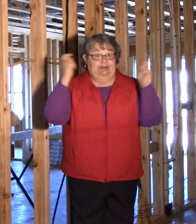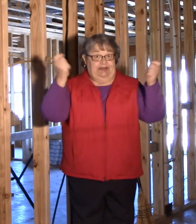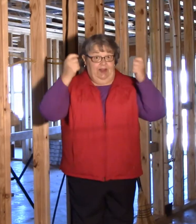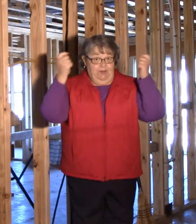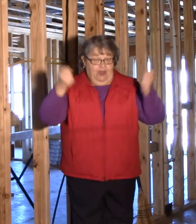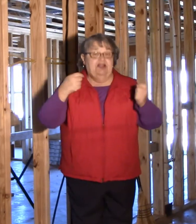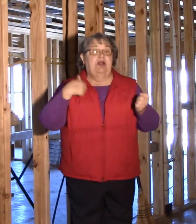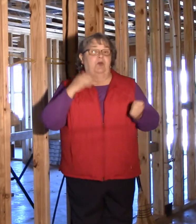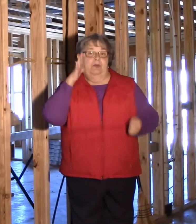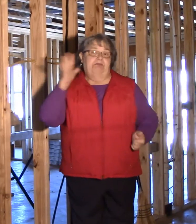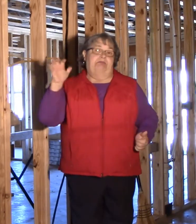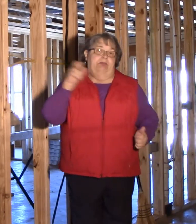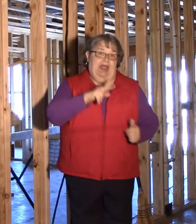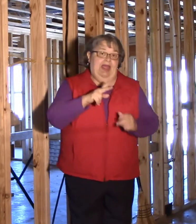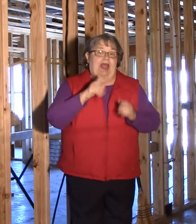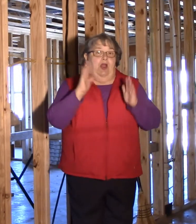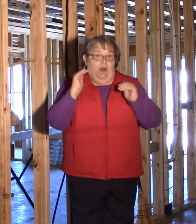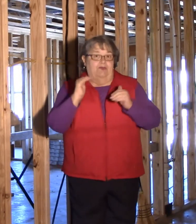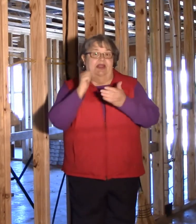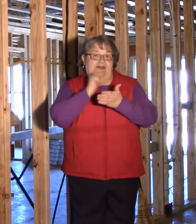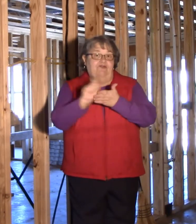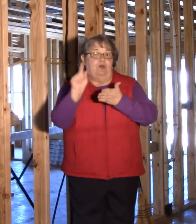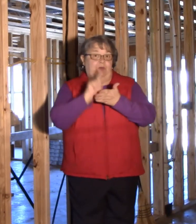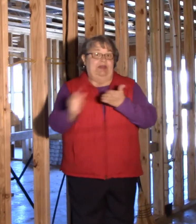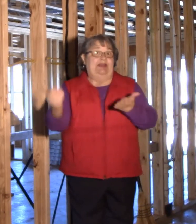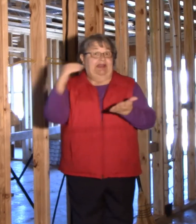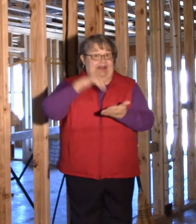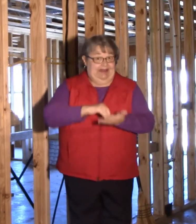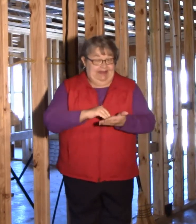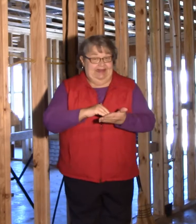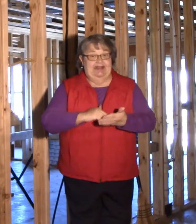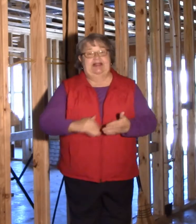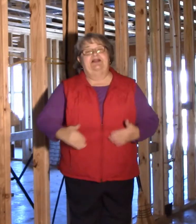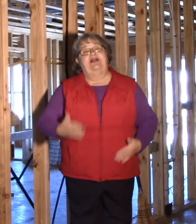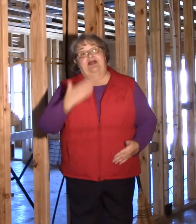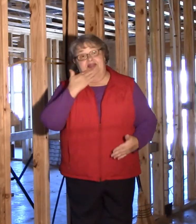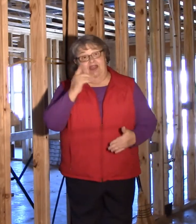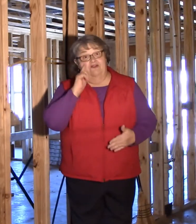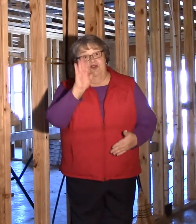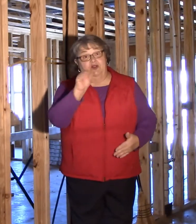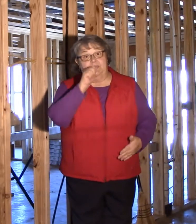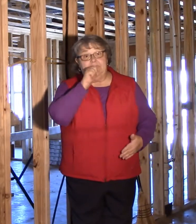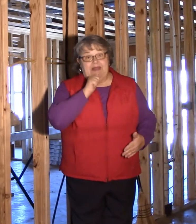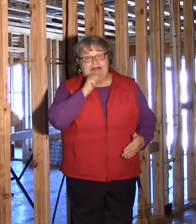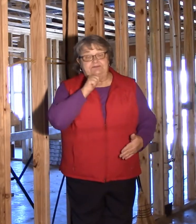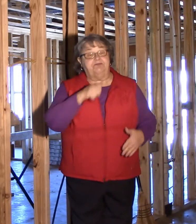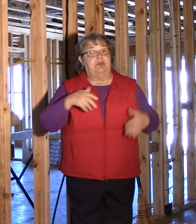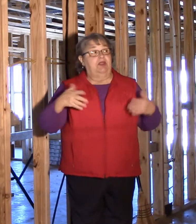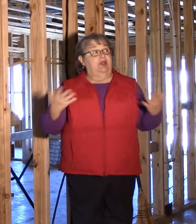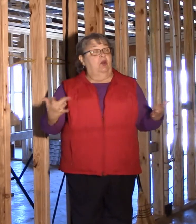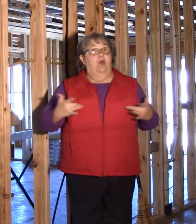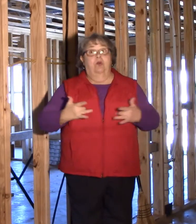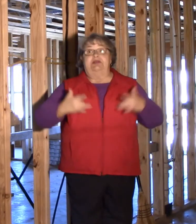I hope to go back to weekly update then. Thank you for your patience.